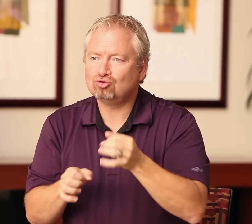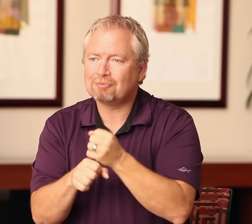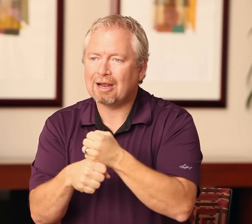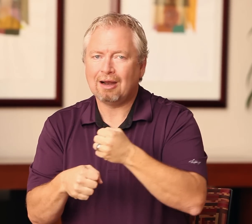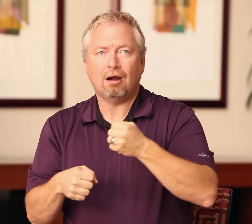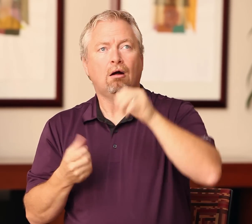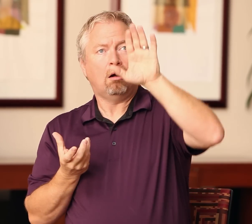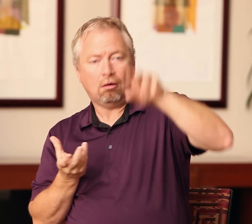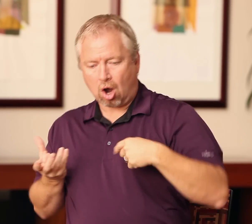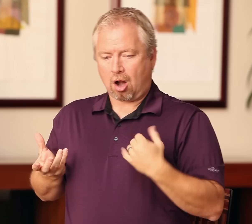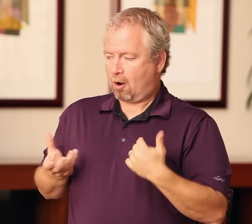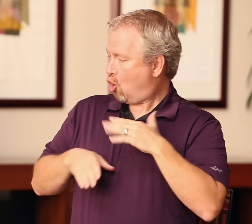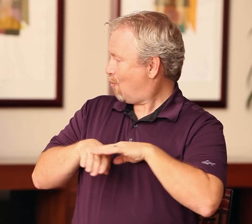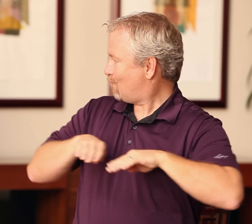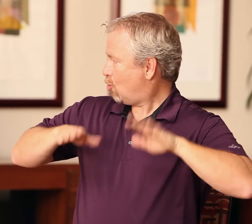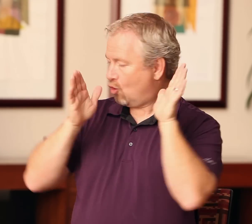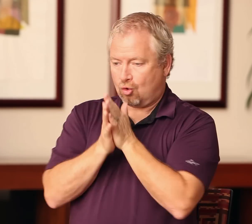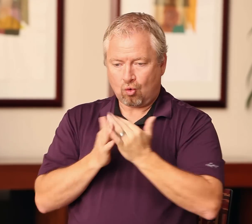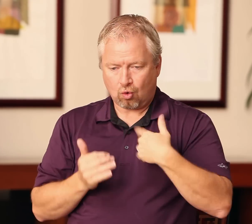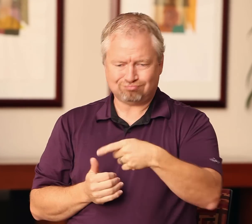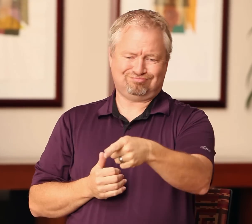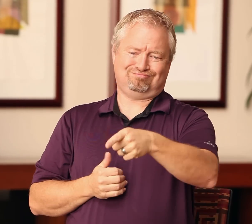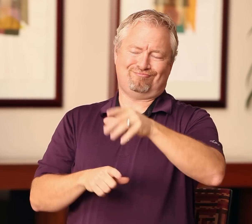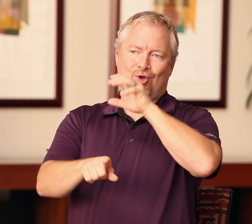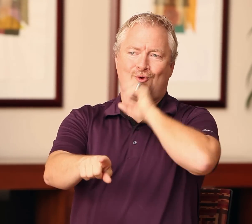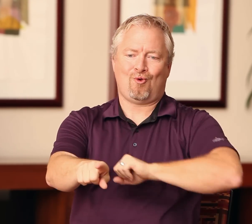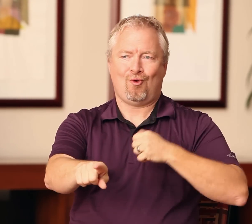As a leader, they have the ability to look at existing practices or situations, and make